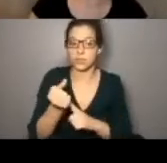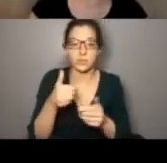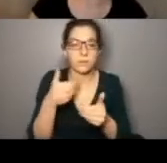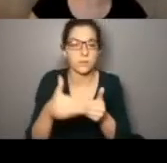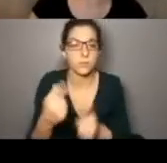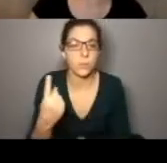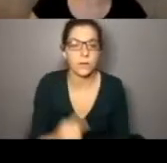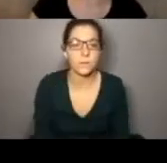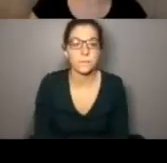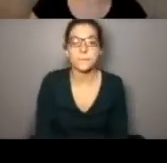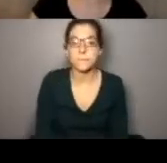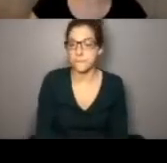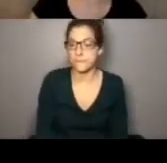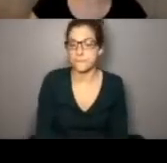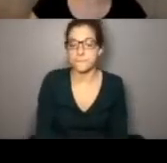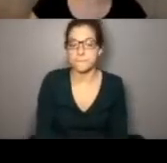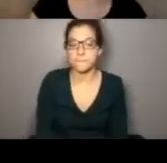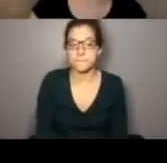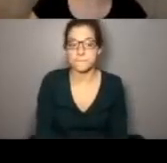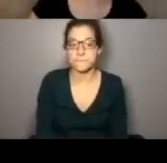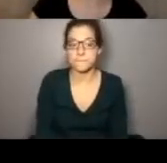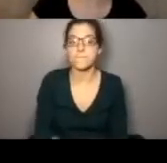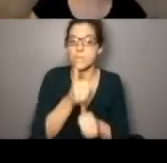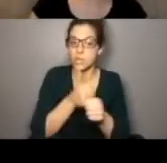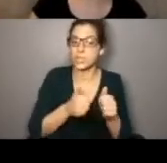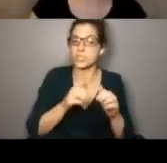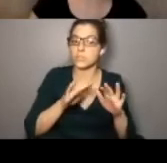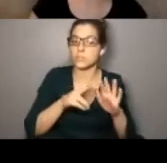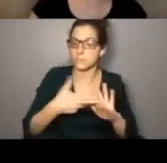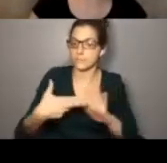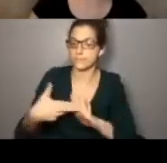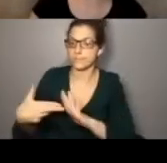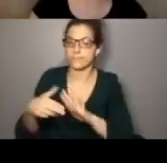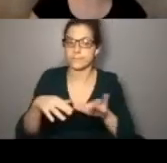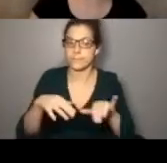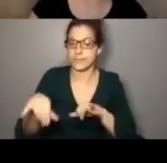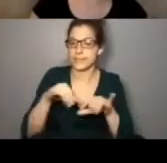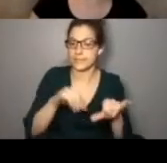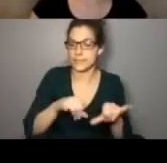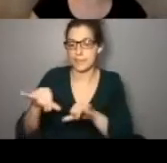of these field scenarios, I'll move into one of them, they are each classified in the same